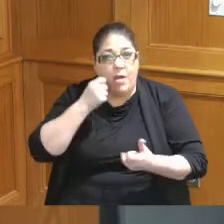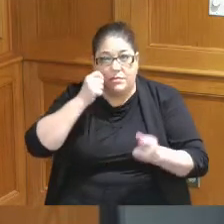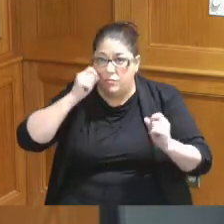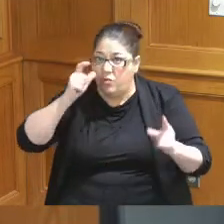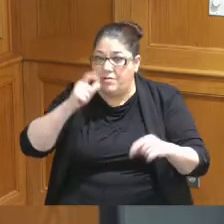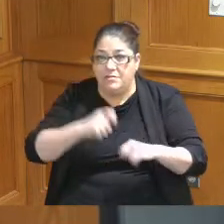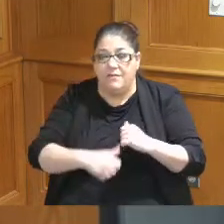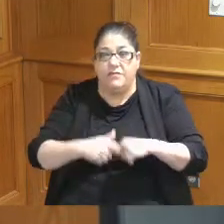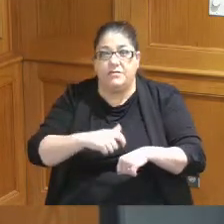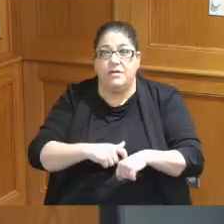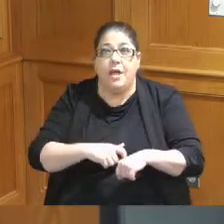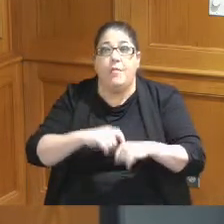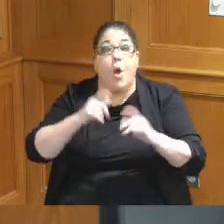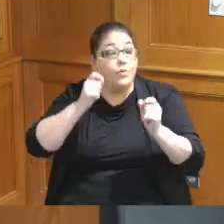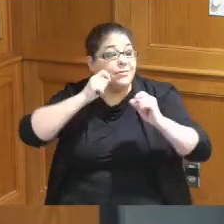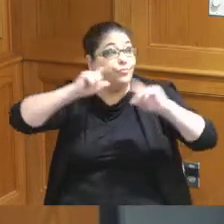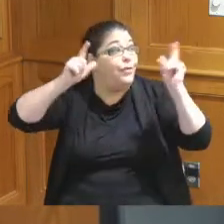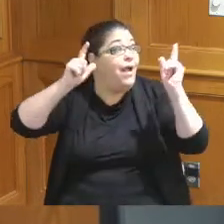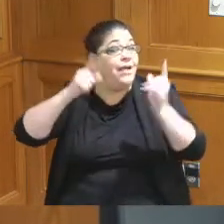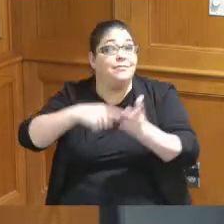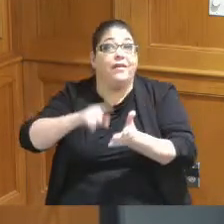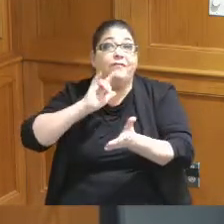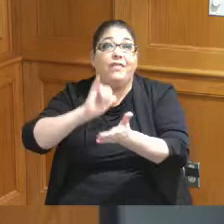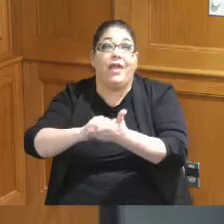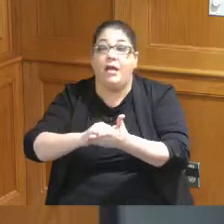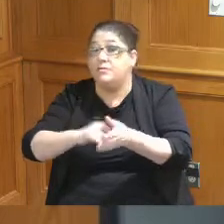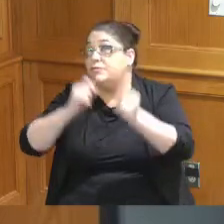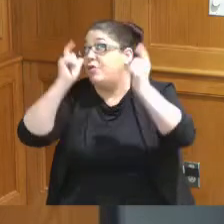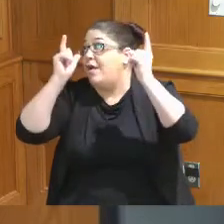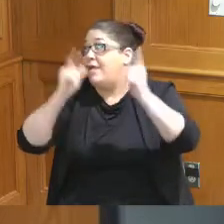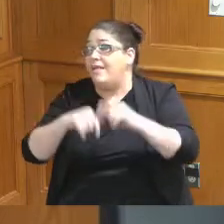we do something we say oh it's a surprise we got to pay for this and then my back is going to fall